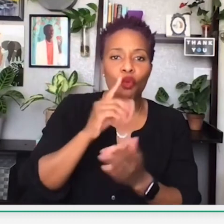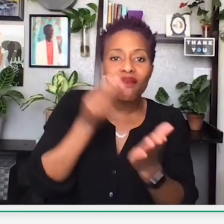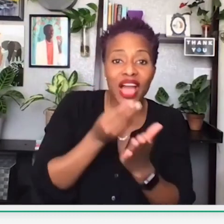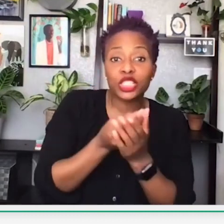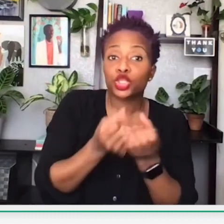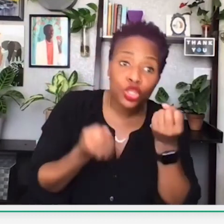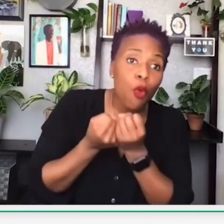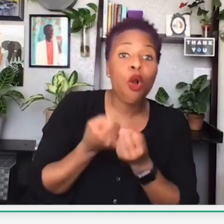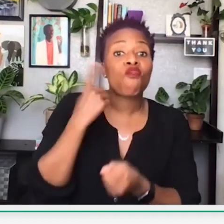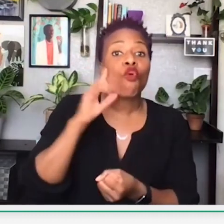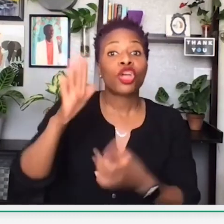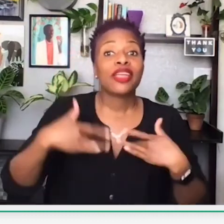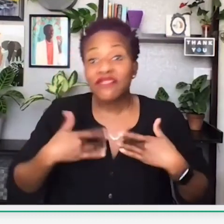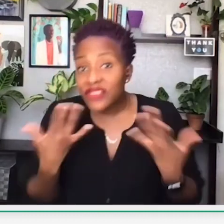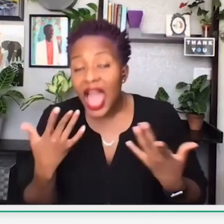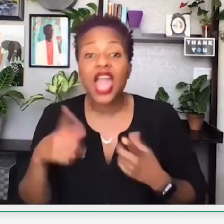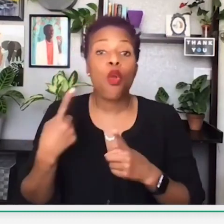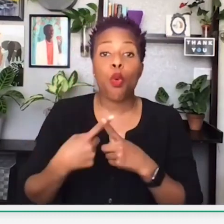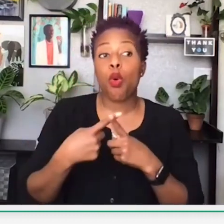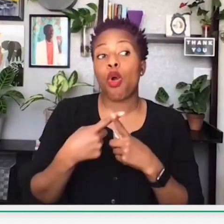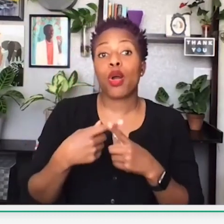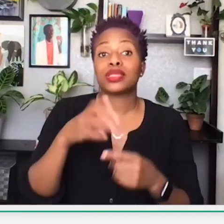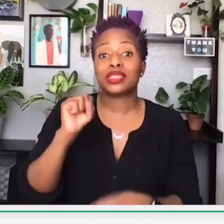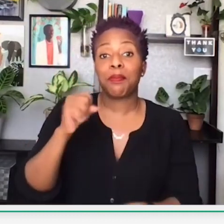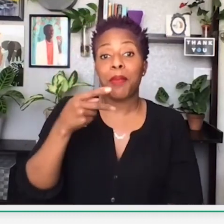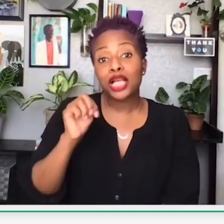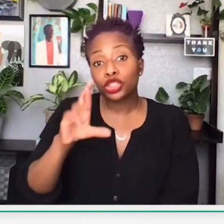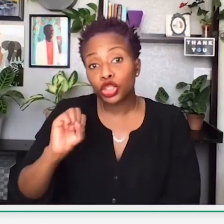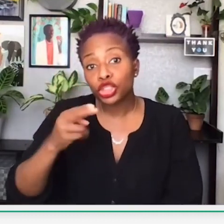if you are a part of a non-profit organization, then you could